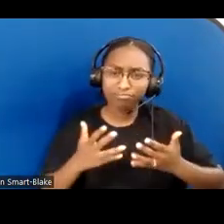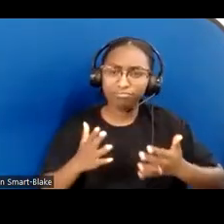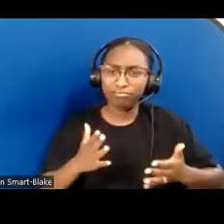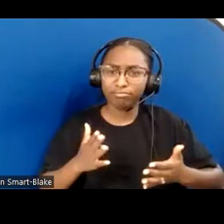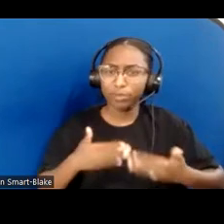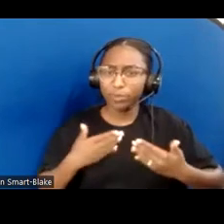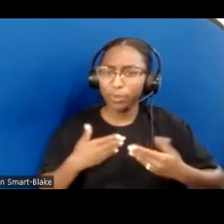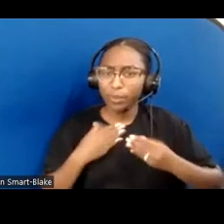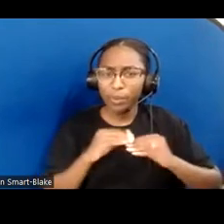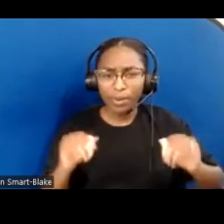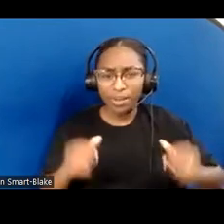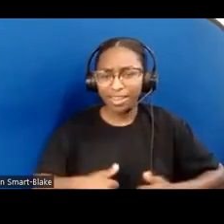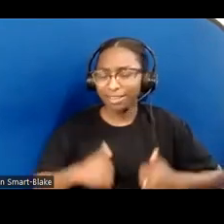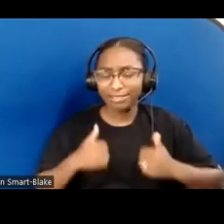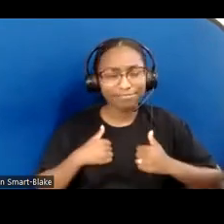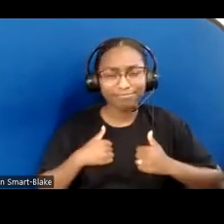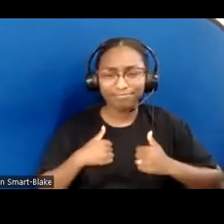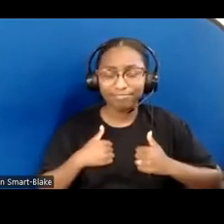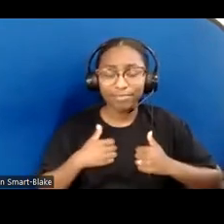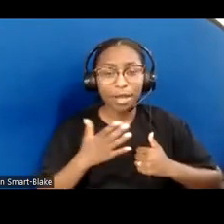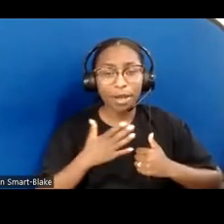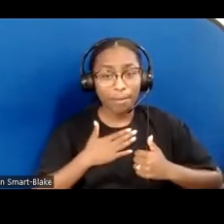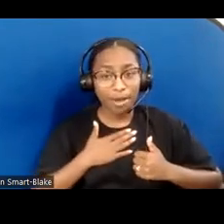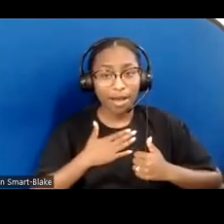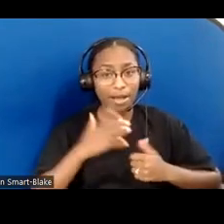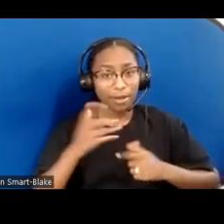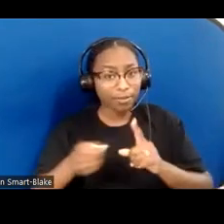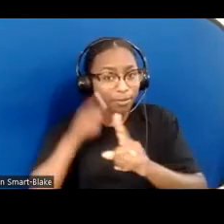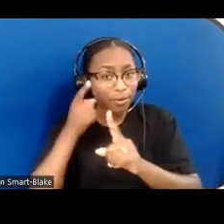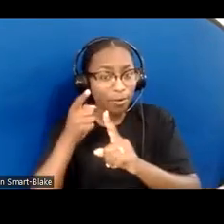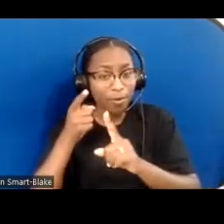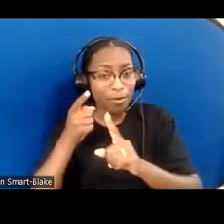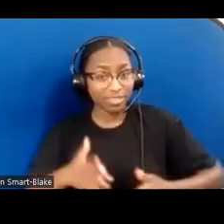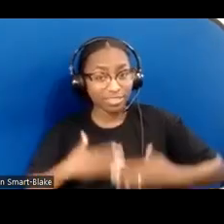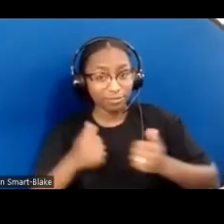My desire to live with joy is not counter to them. [chat notification sound]